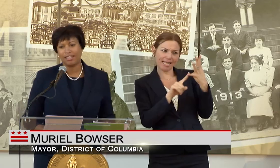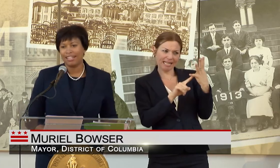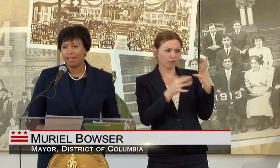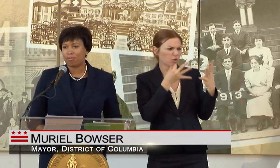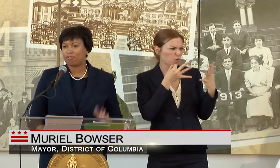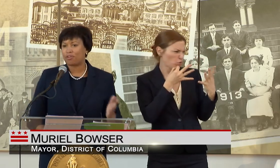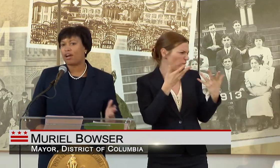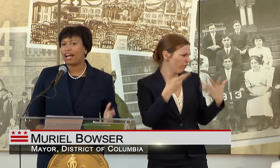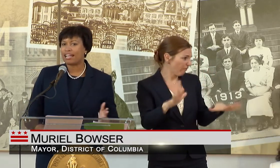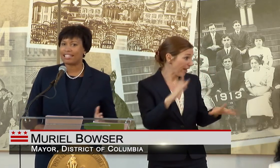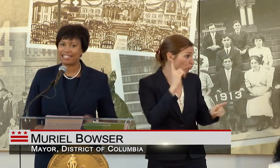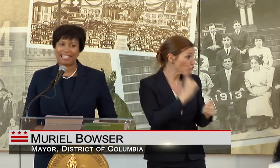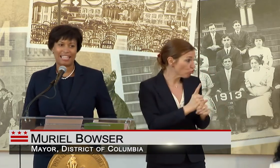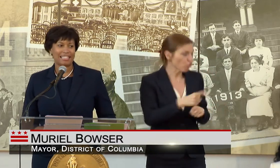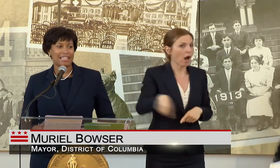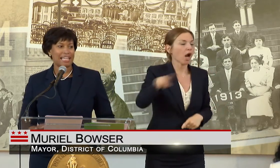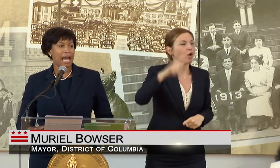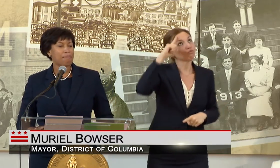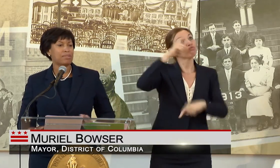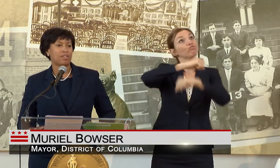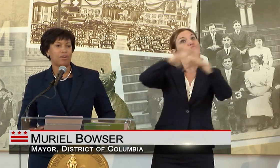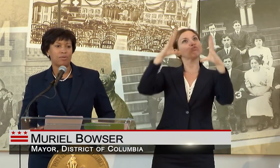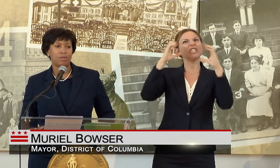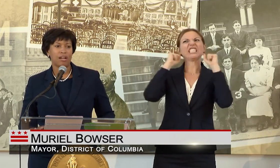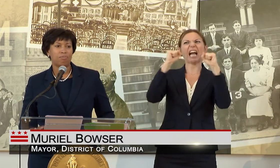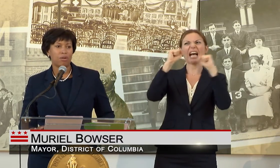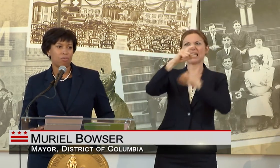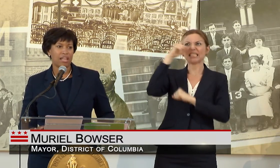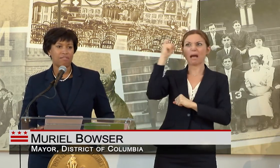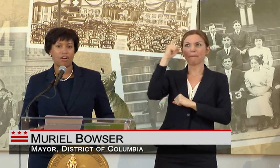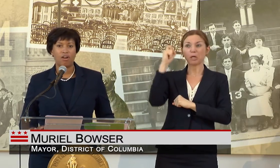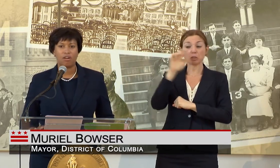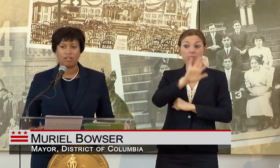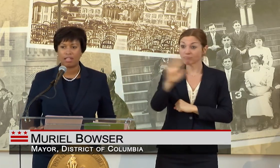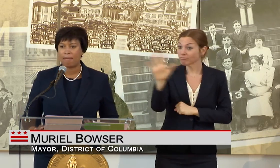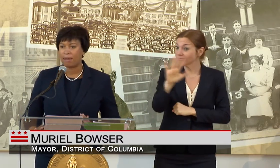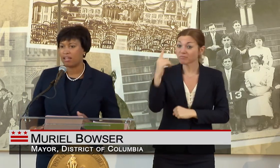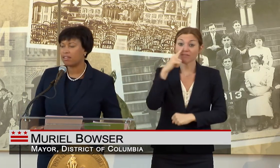BUT FOR US IT IS THE CAPSTONE OF WHAT WE HAVE CALLED A MONTH